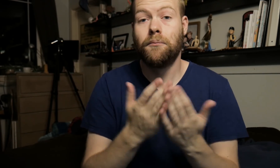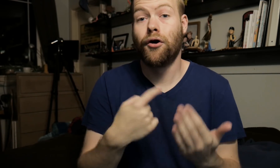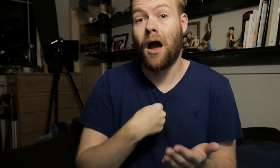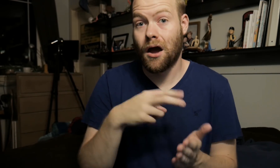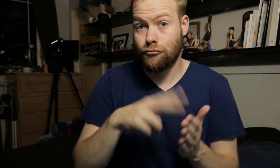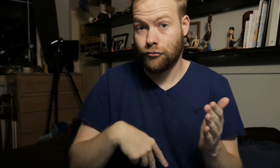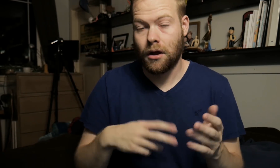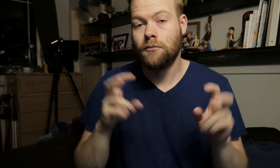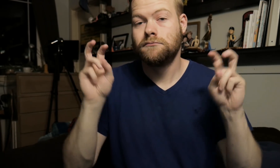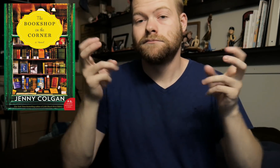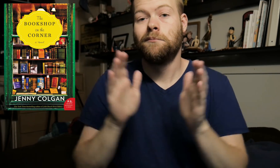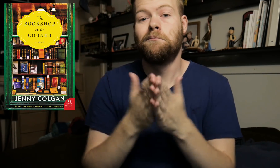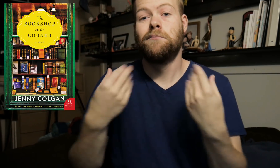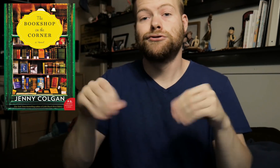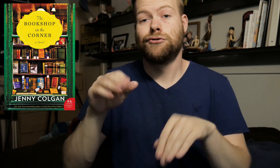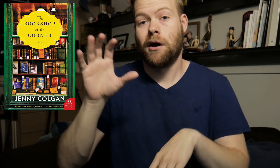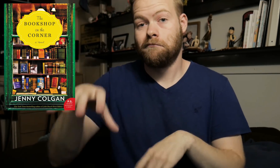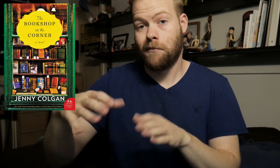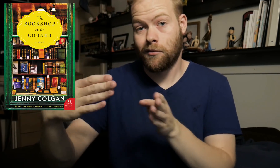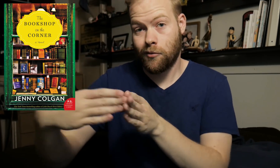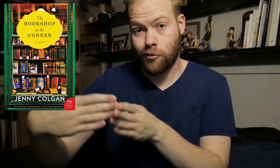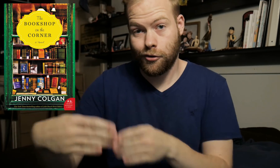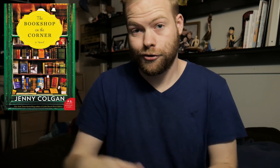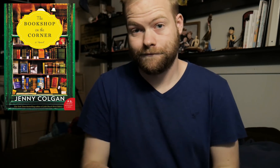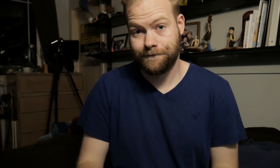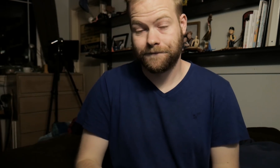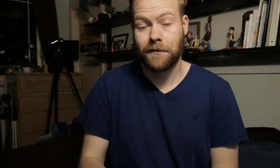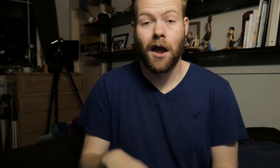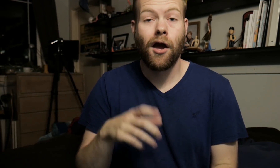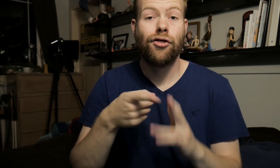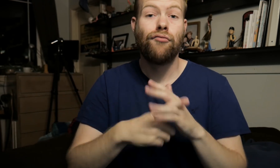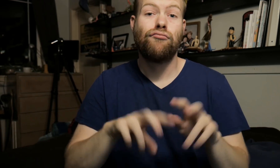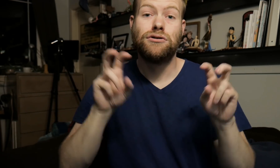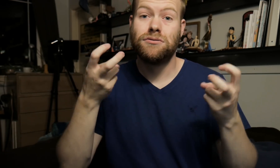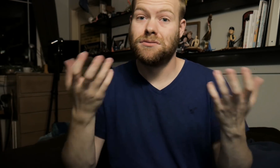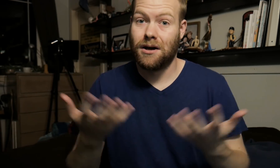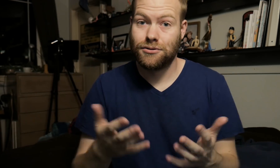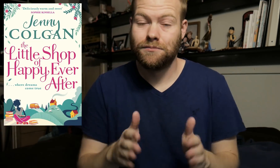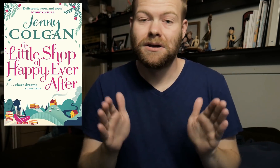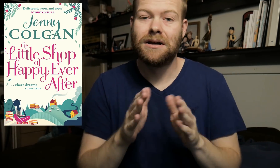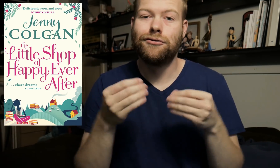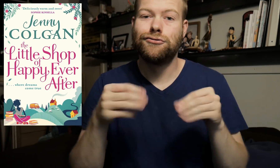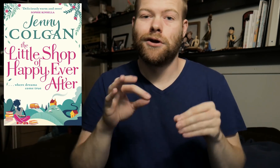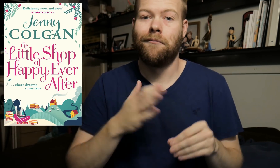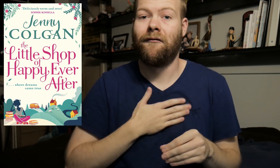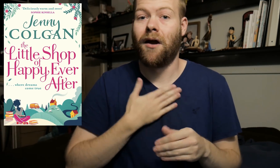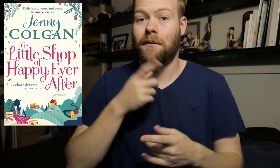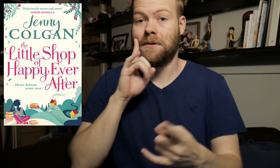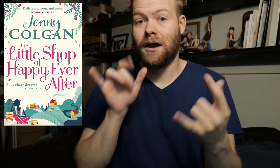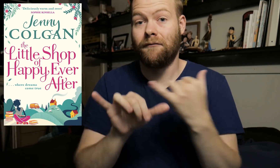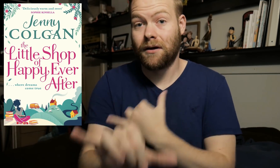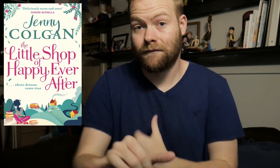The book *I* read was The Bookshop on the Corner. The original title is The Little Shop of Happy Ever After.